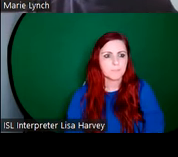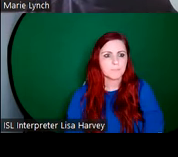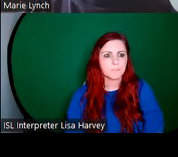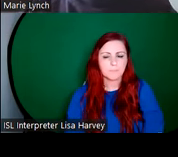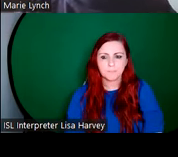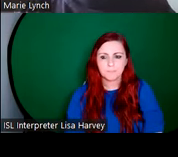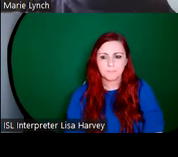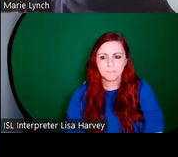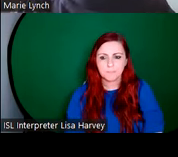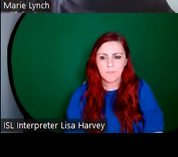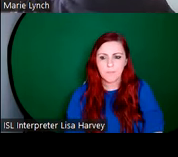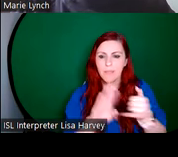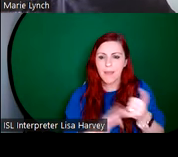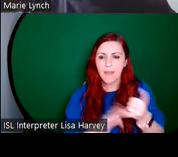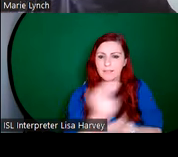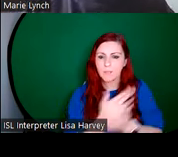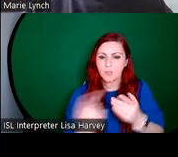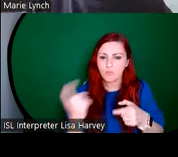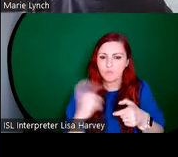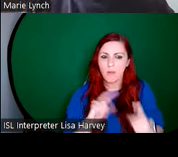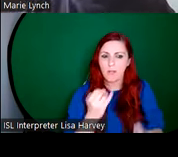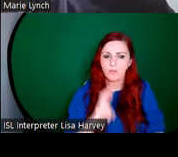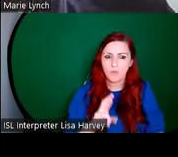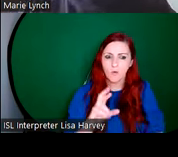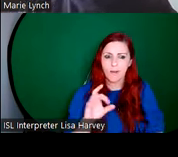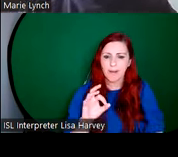Finally, the last artists to join An Túr Ghloine was Evie Hone. I'll finish up